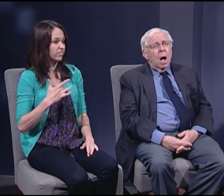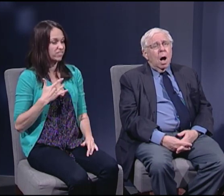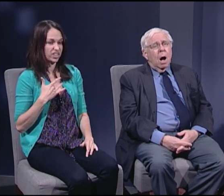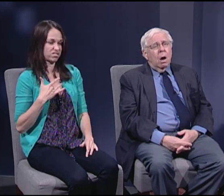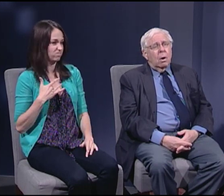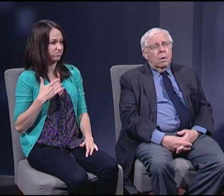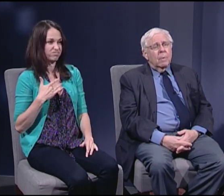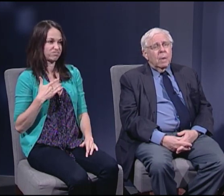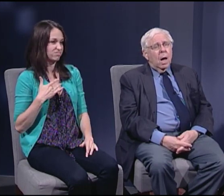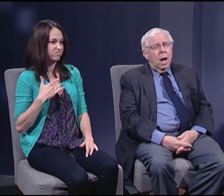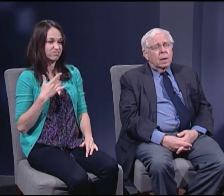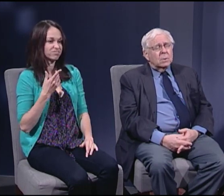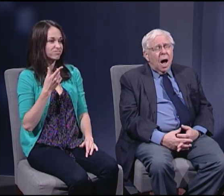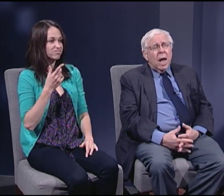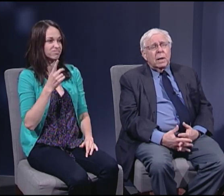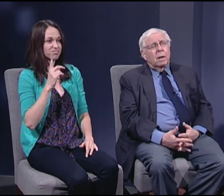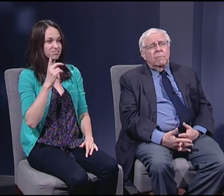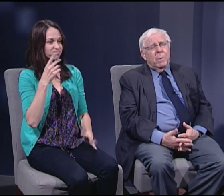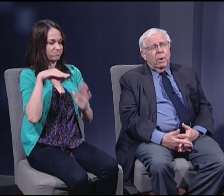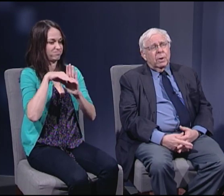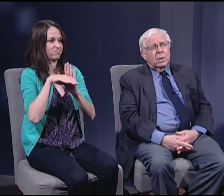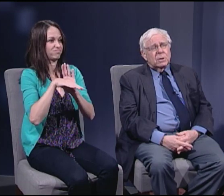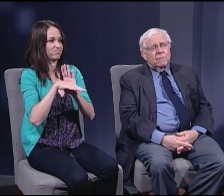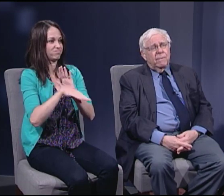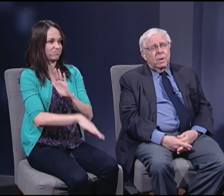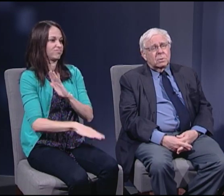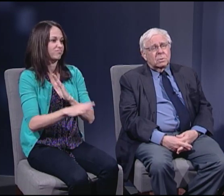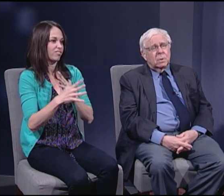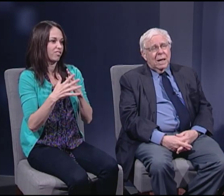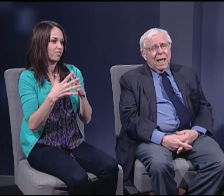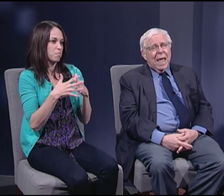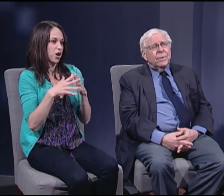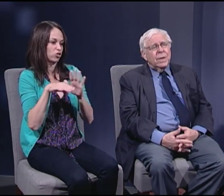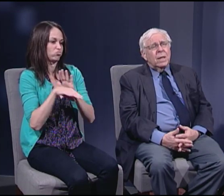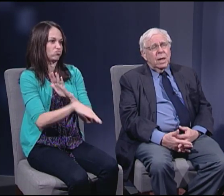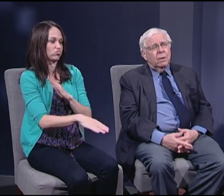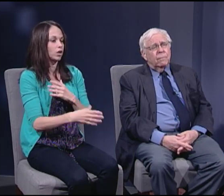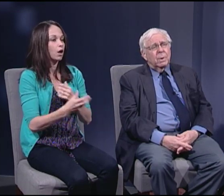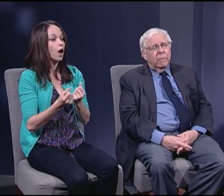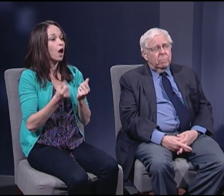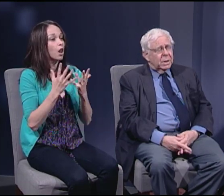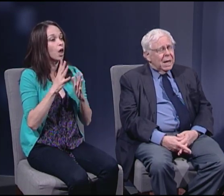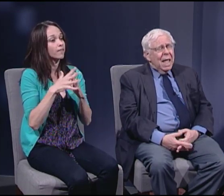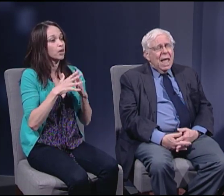A lot of Americans feel alienated from government,